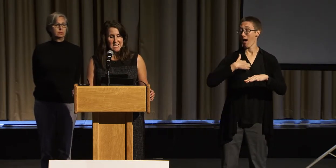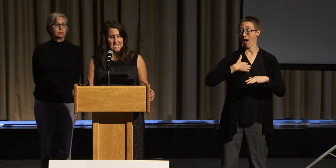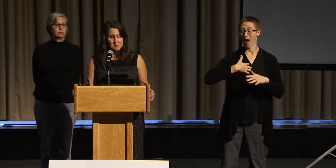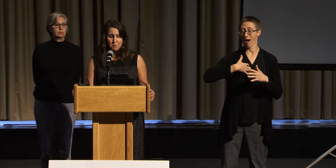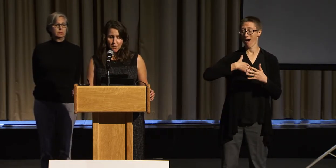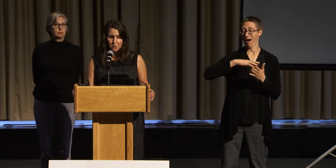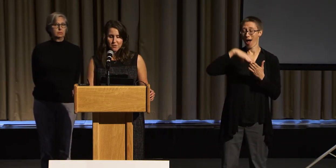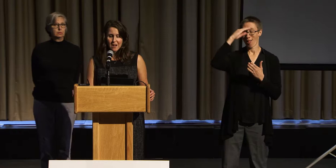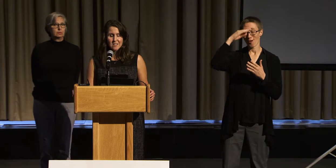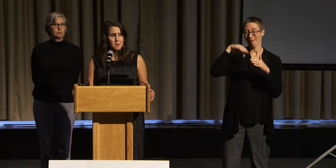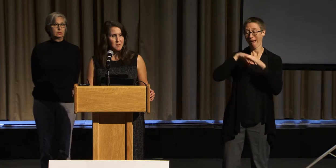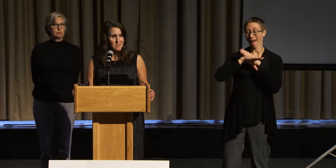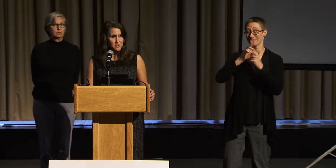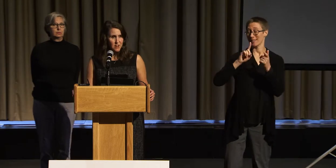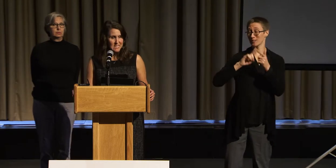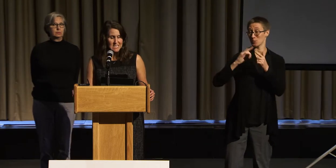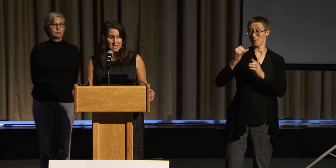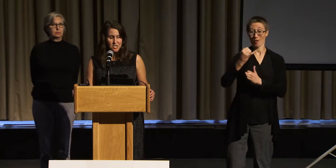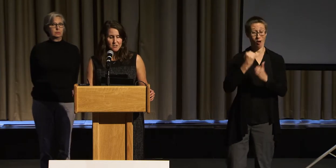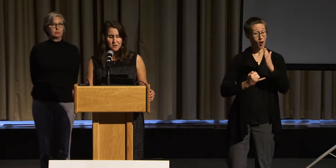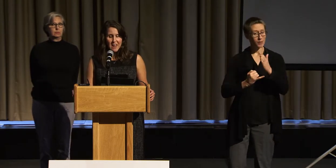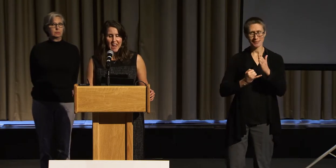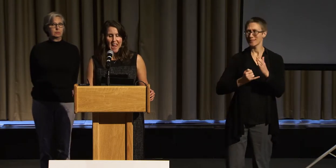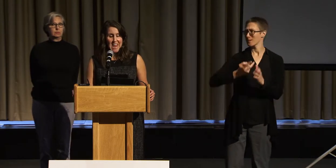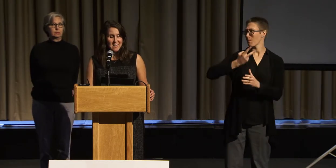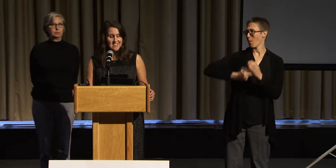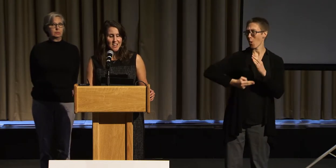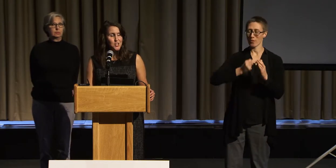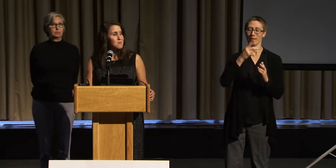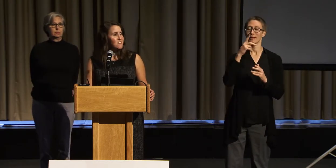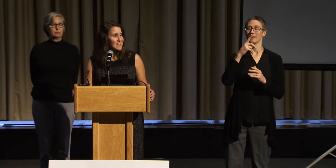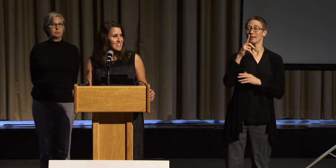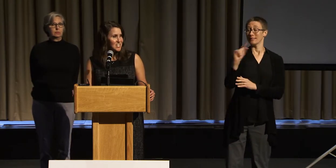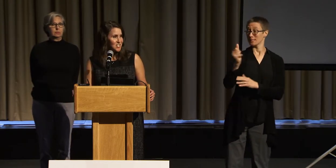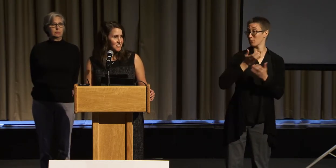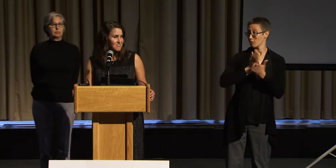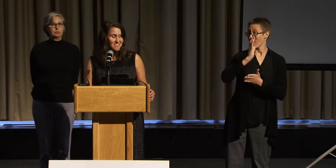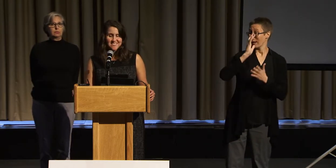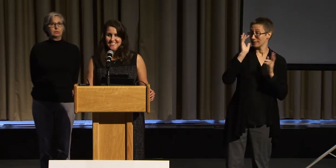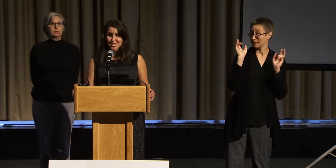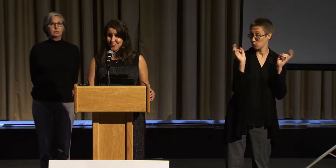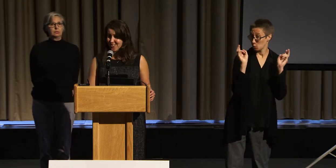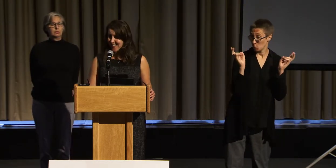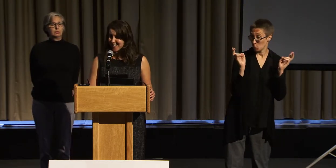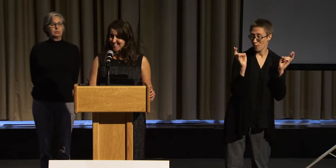is both a disability rights issue and a human rights issue. Did you know that?